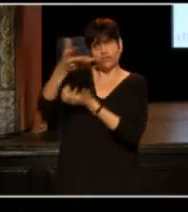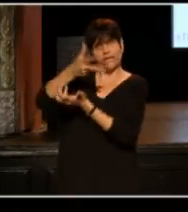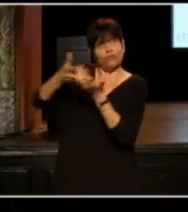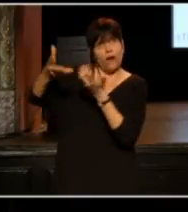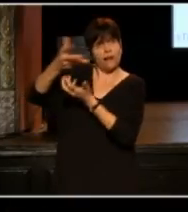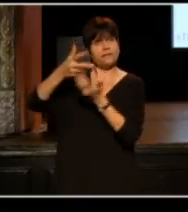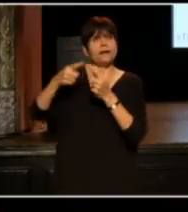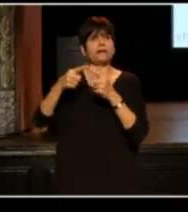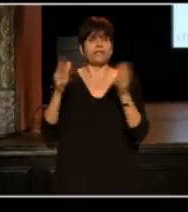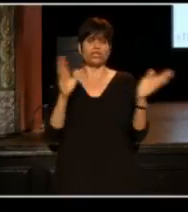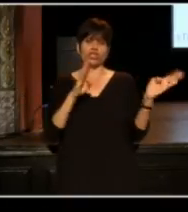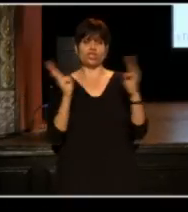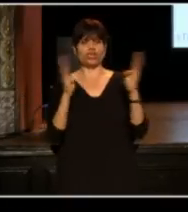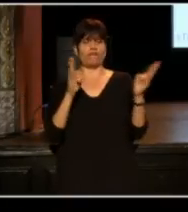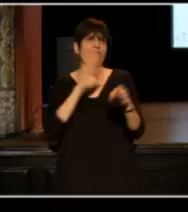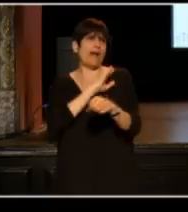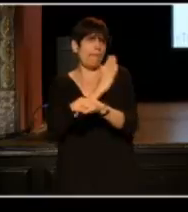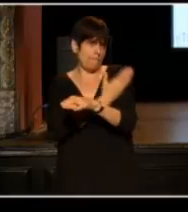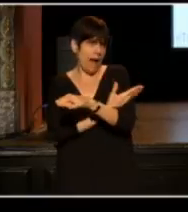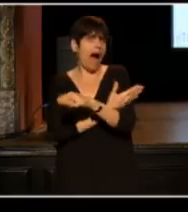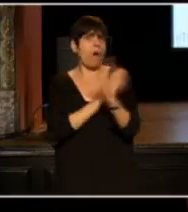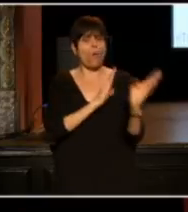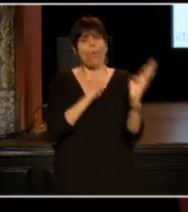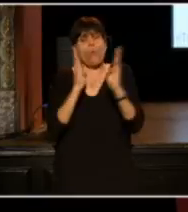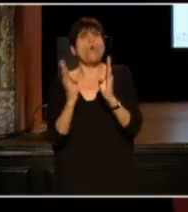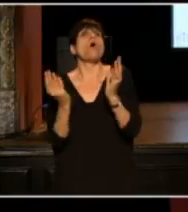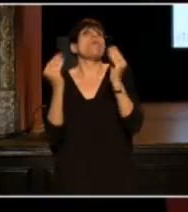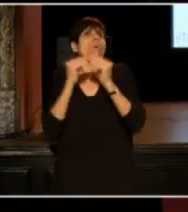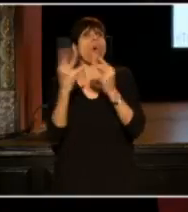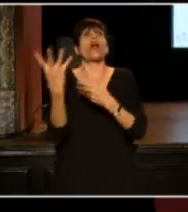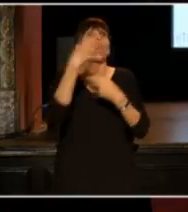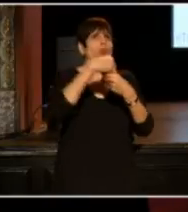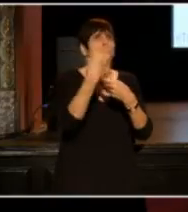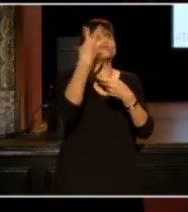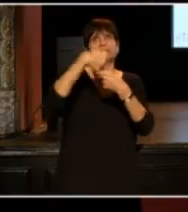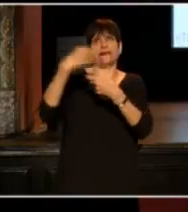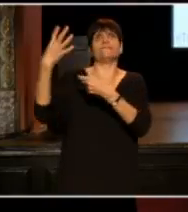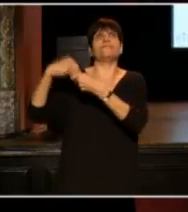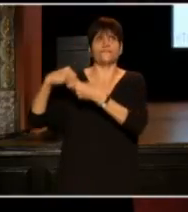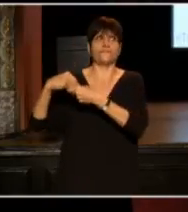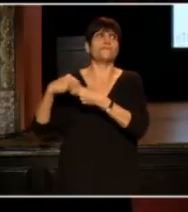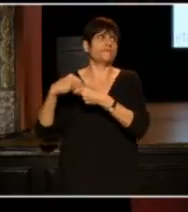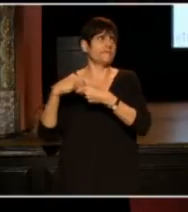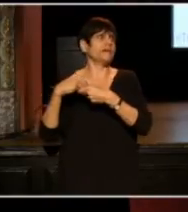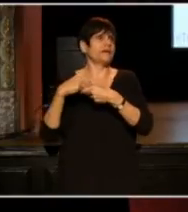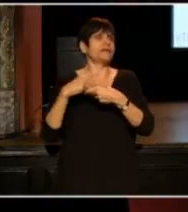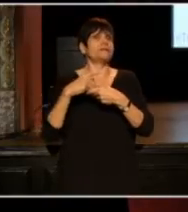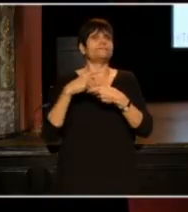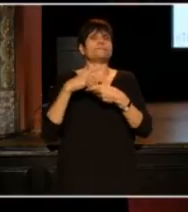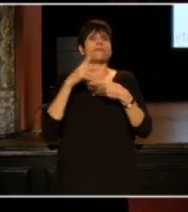to shift that power a little bit to be a lot more inclusive, especially when you are defining tools that determine